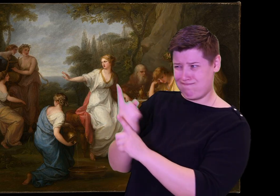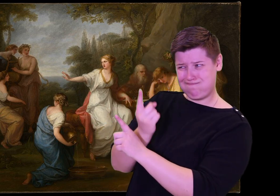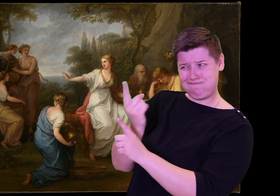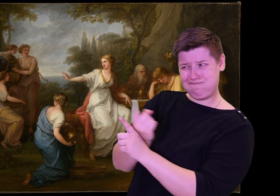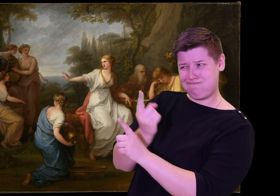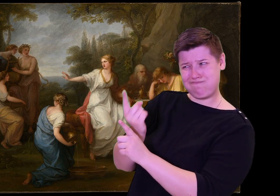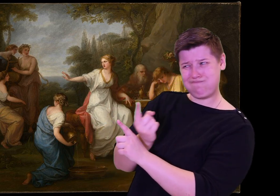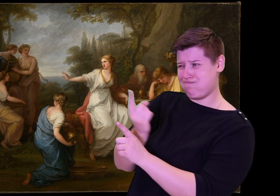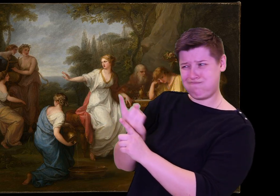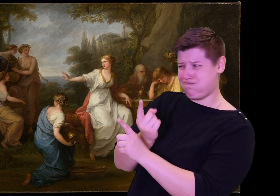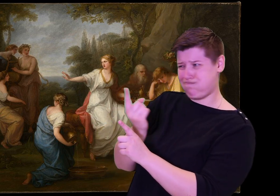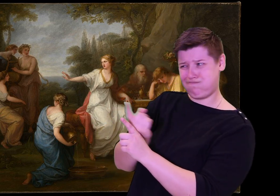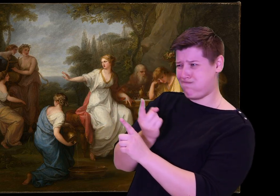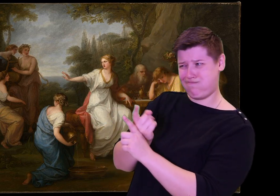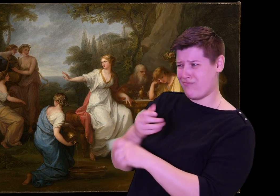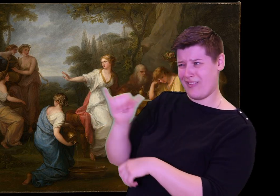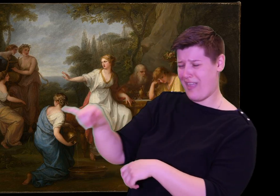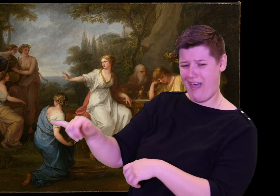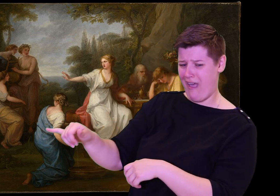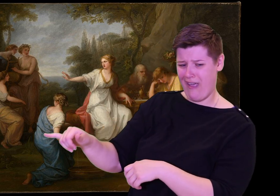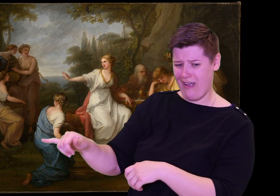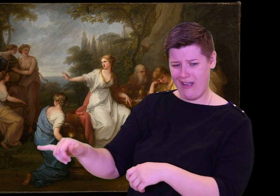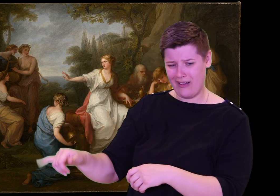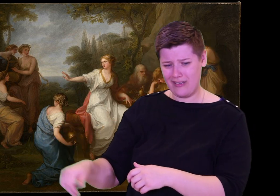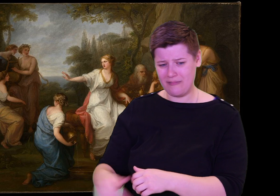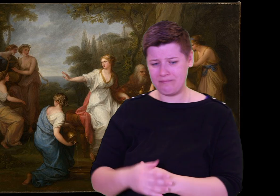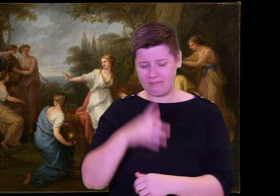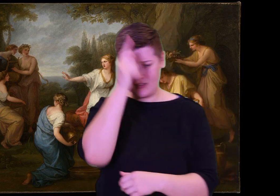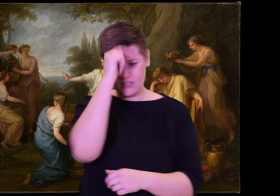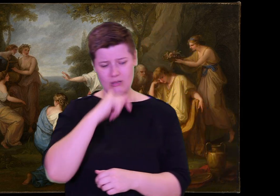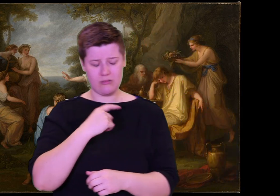making themselves all at home.